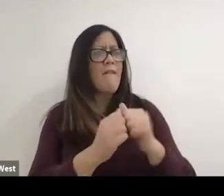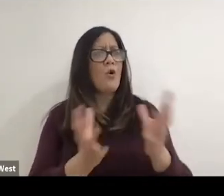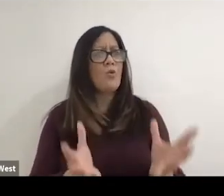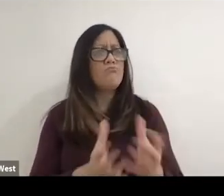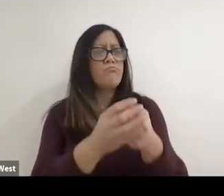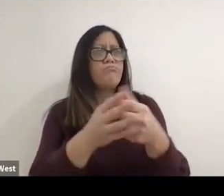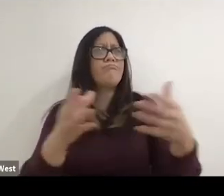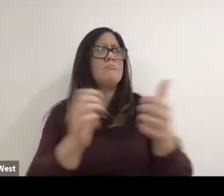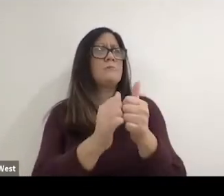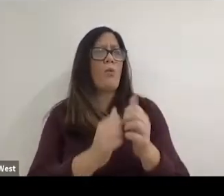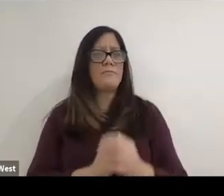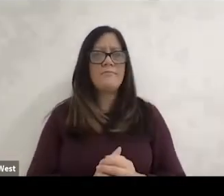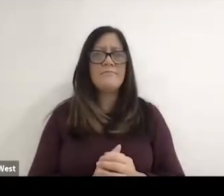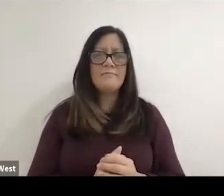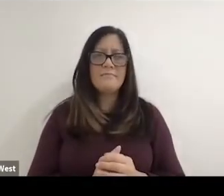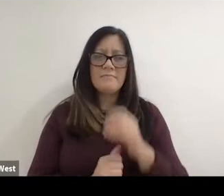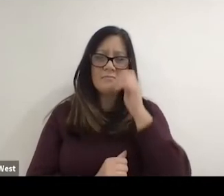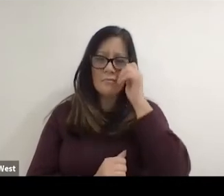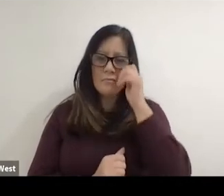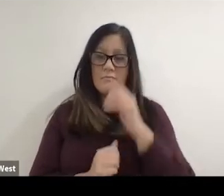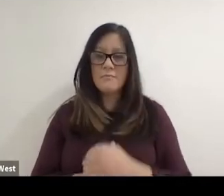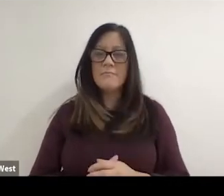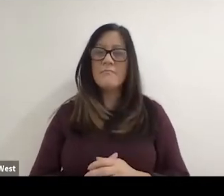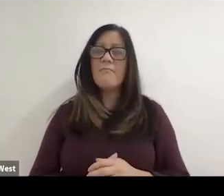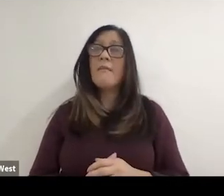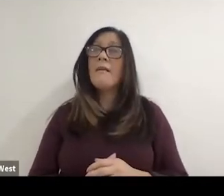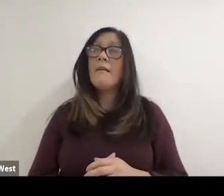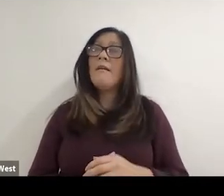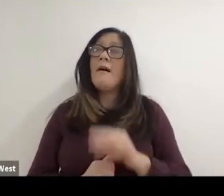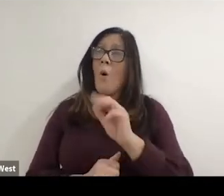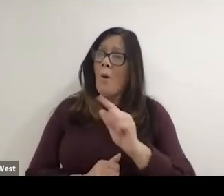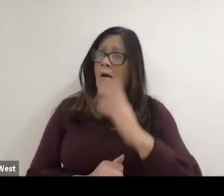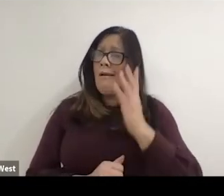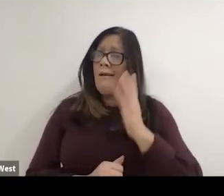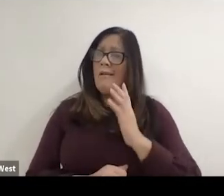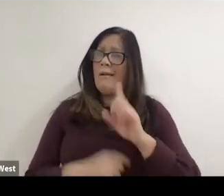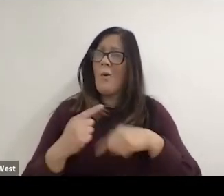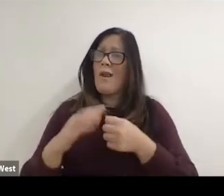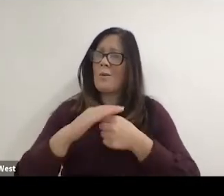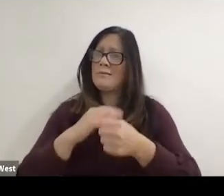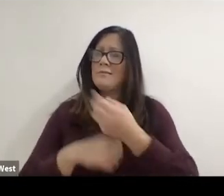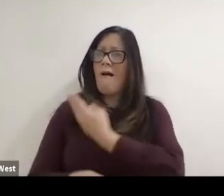you helped grow the sport. Well, when I was in the hospital.